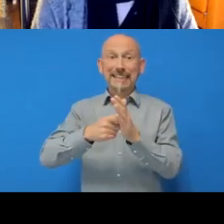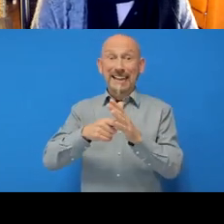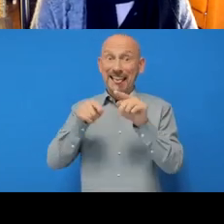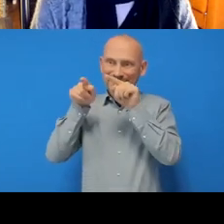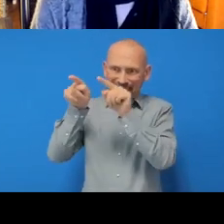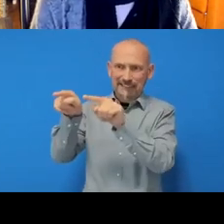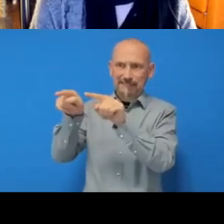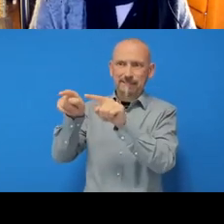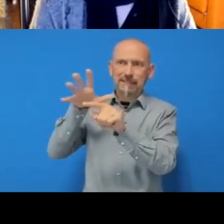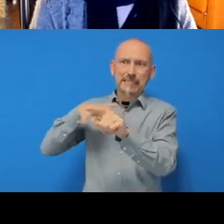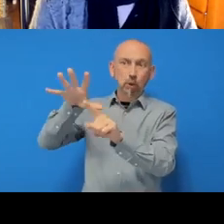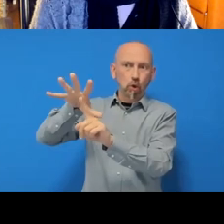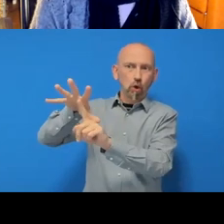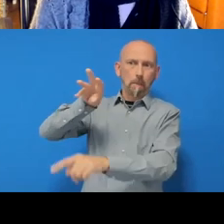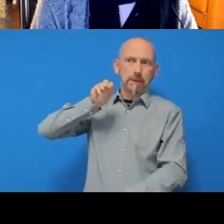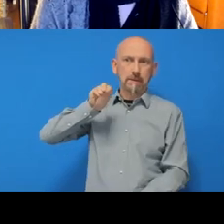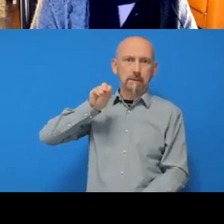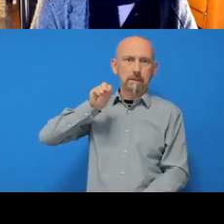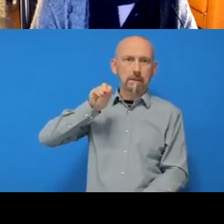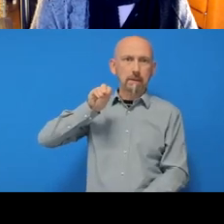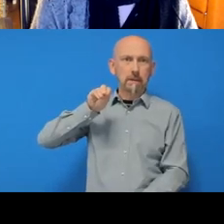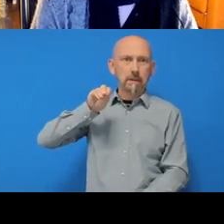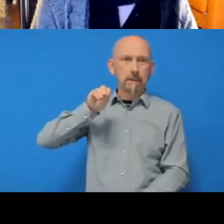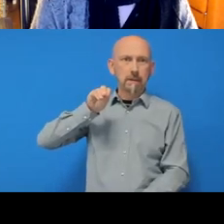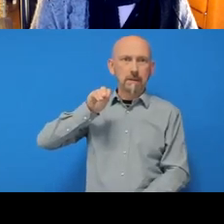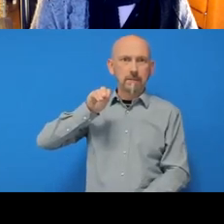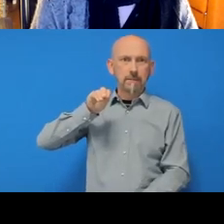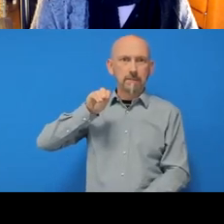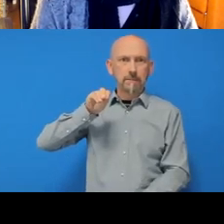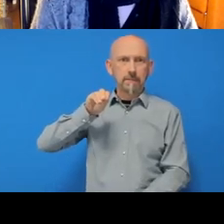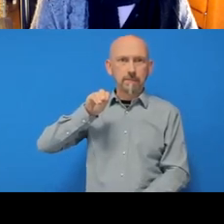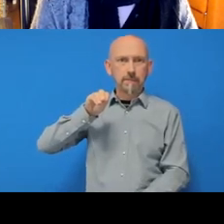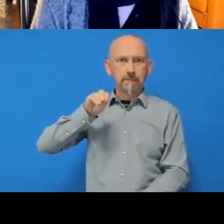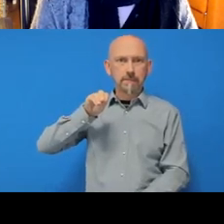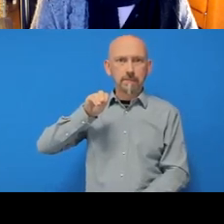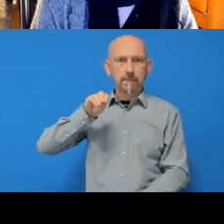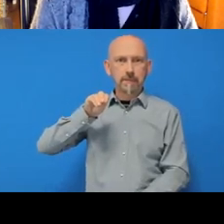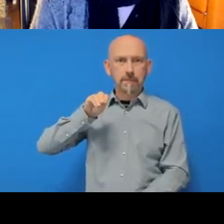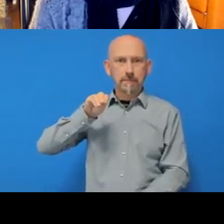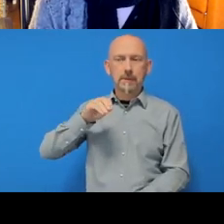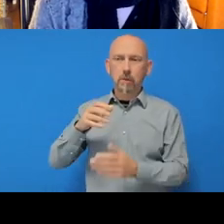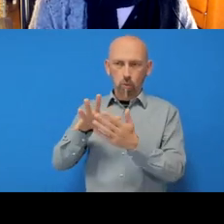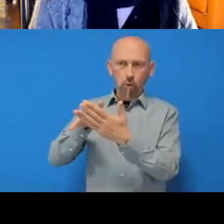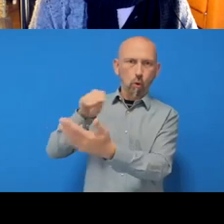Okay, so I hope people are still with me. But I’m going to copy this now